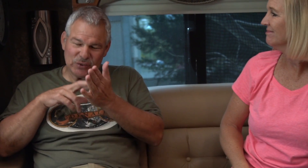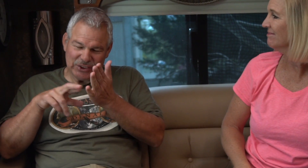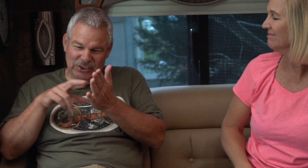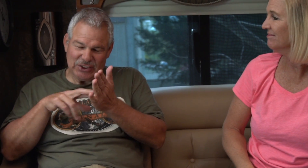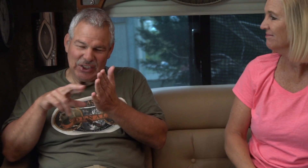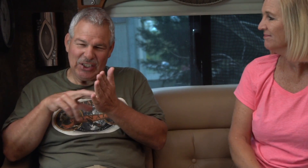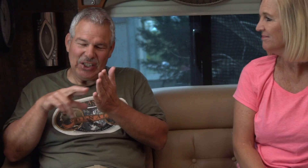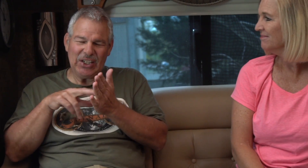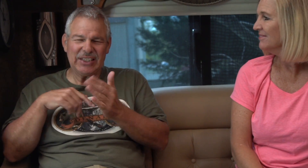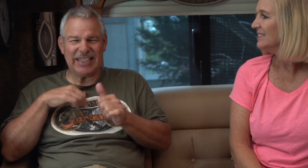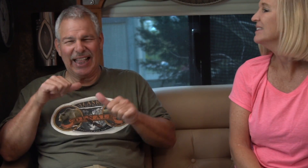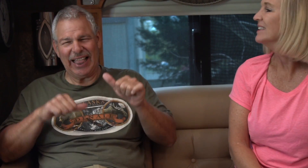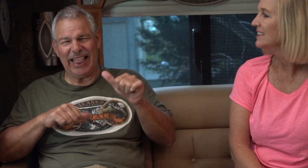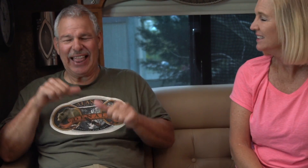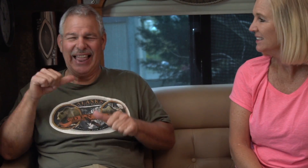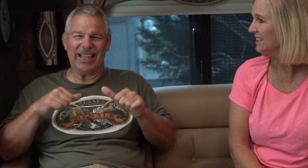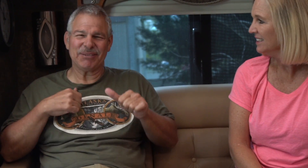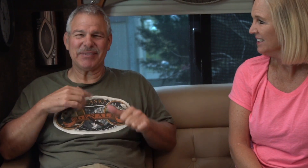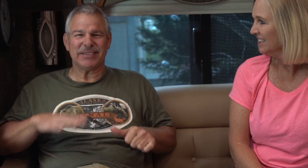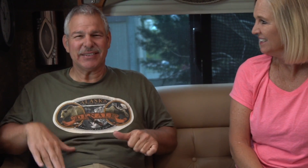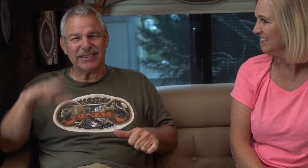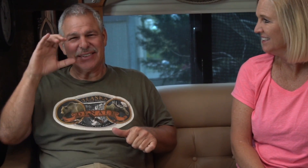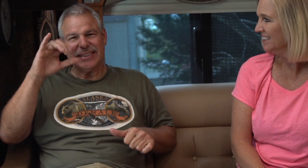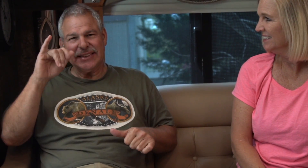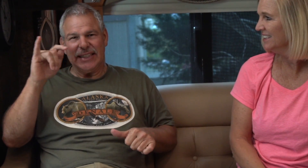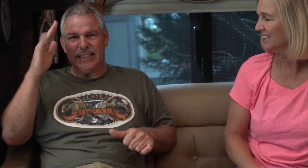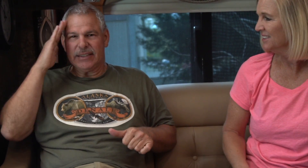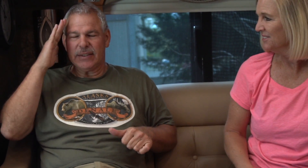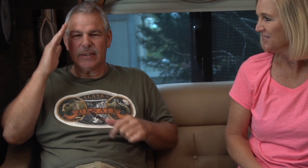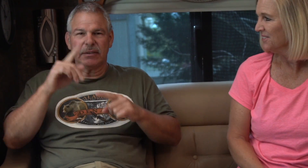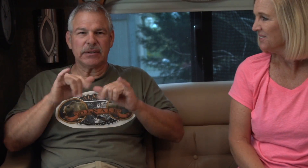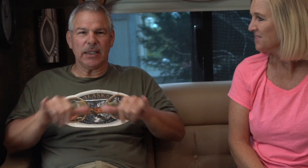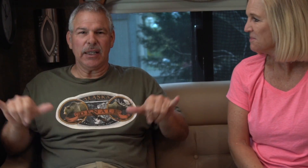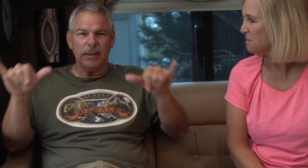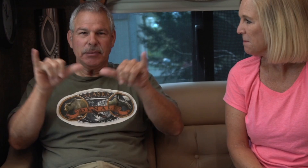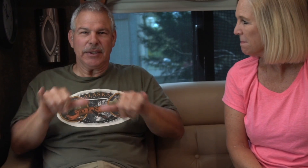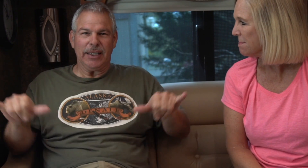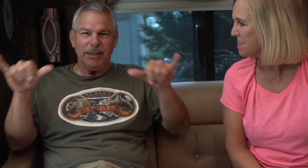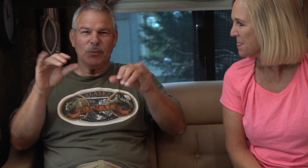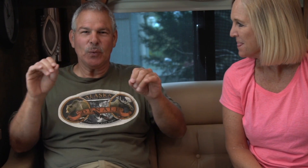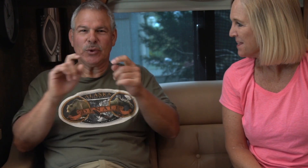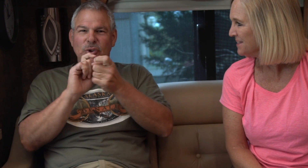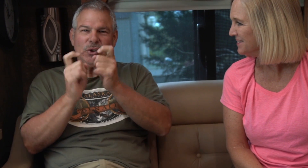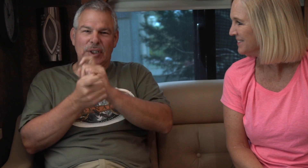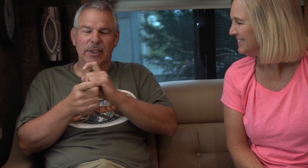Yes, I did some research. I was iffy. I grew up in a city and was used to a routine.